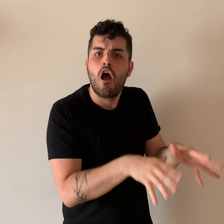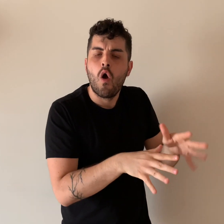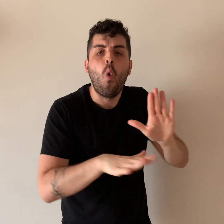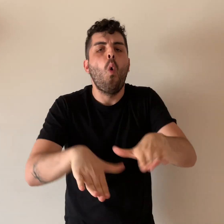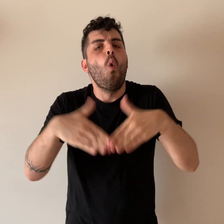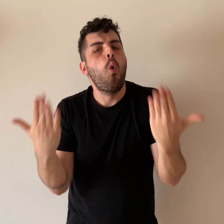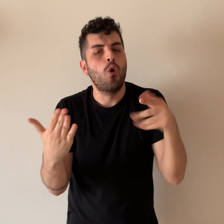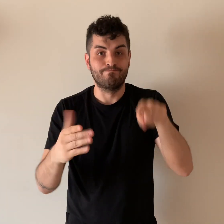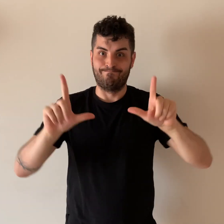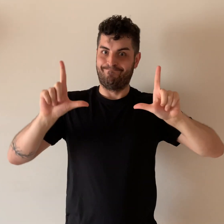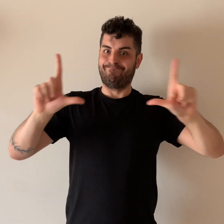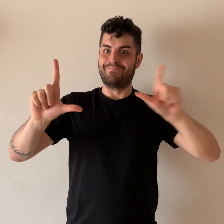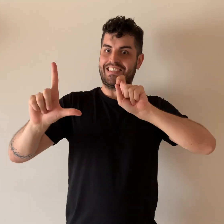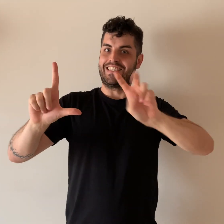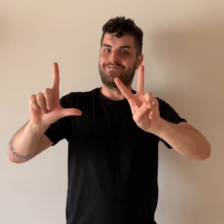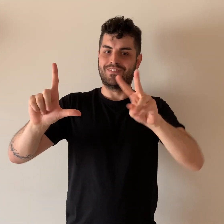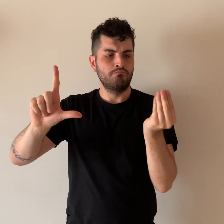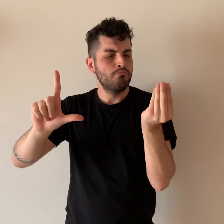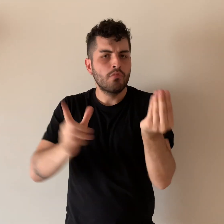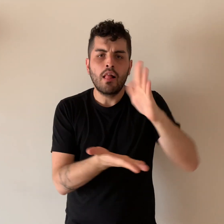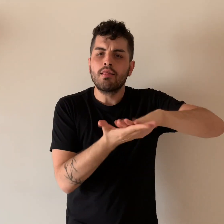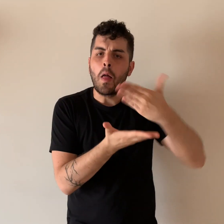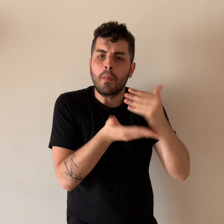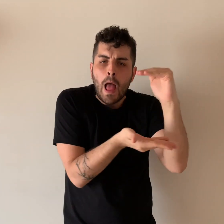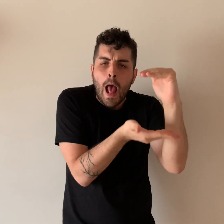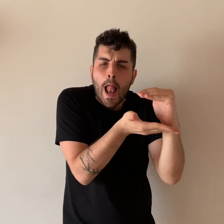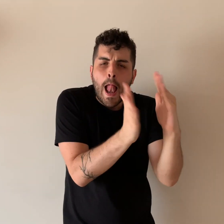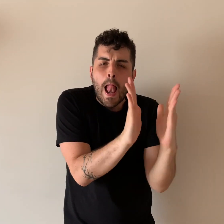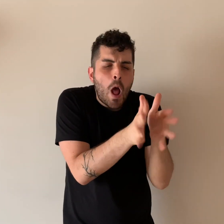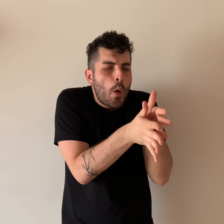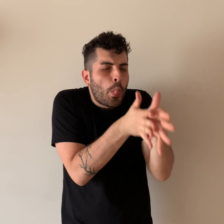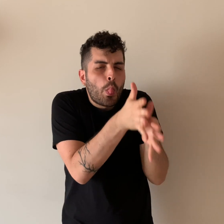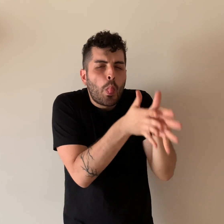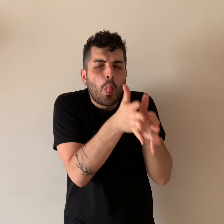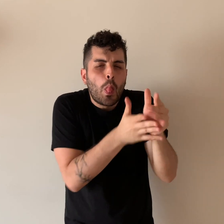else. In other cases, the size of the sign language interpreter